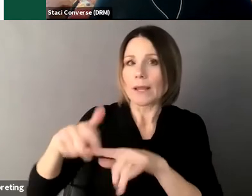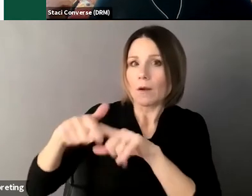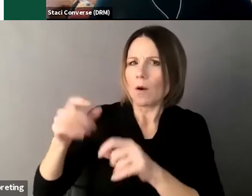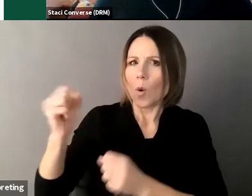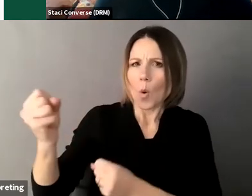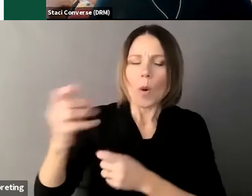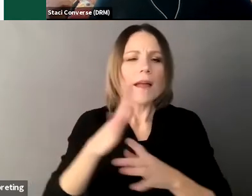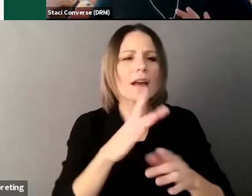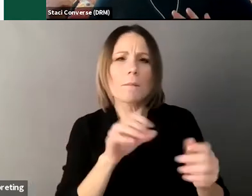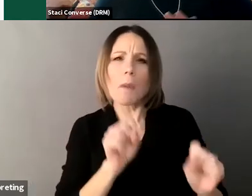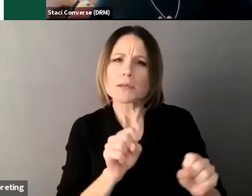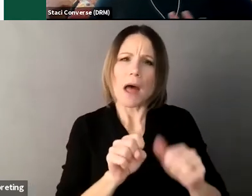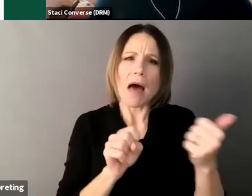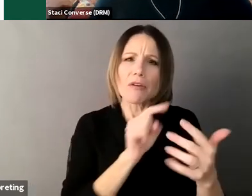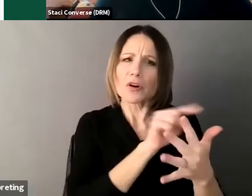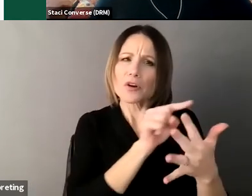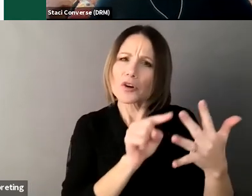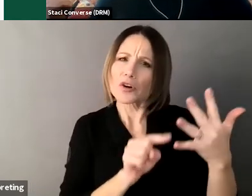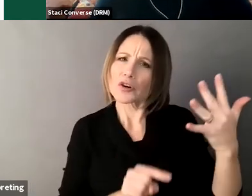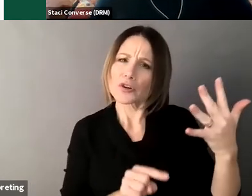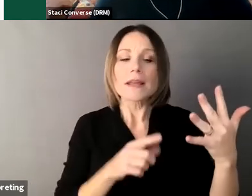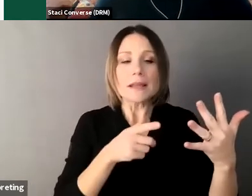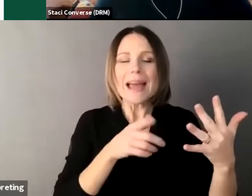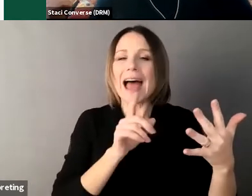process so here are some key places where it's considered